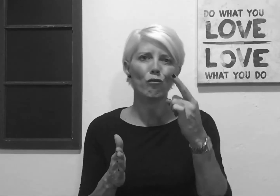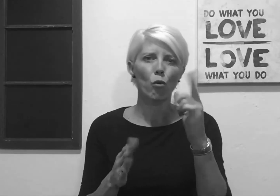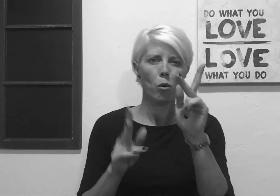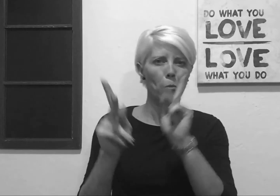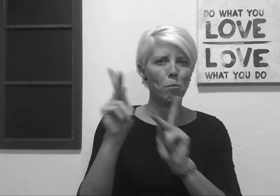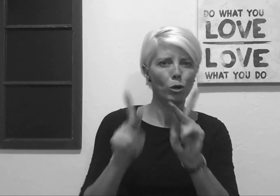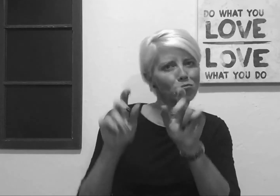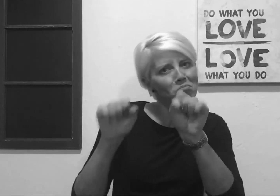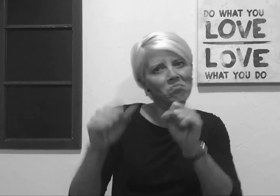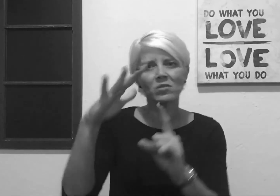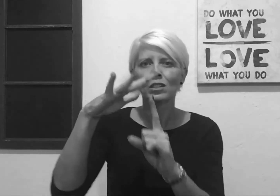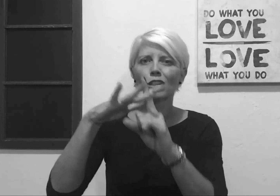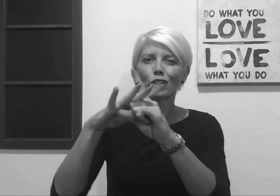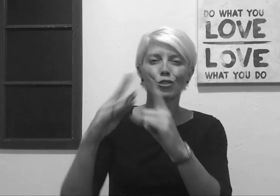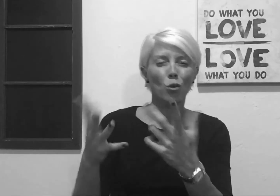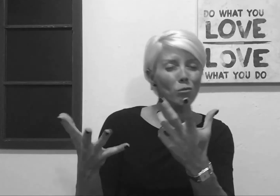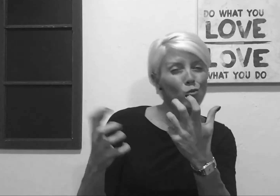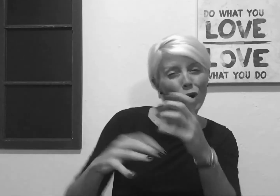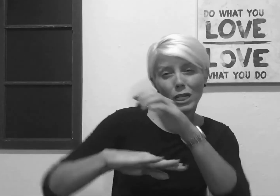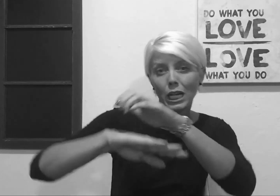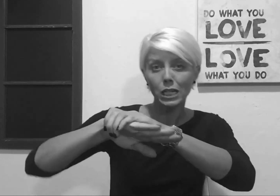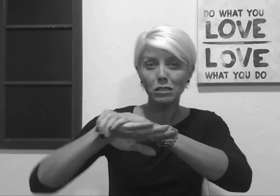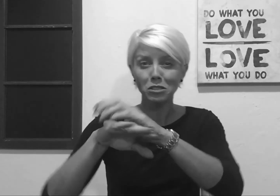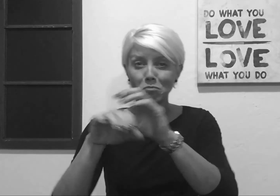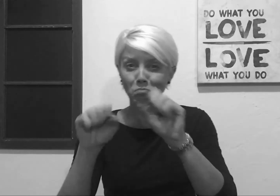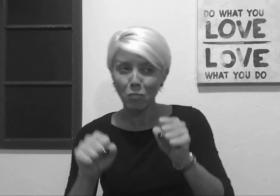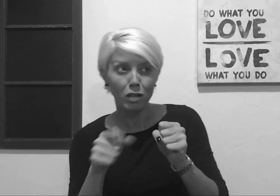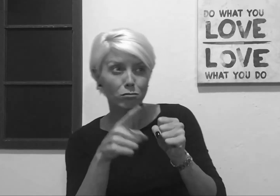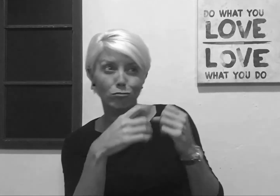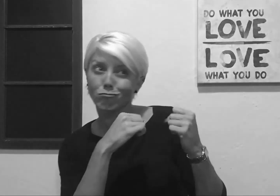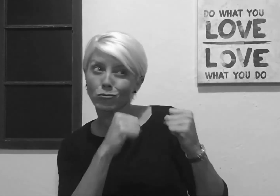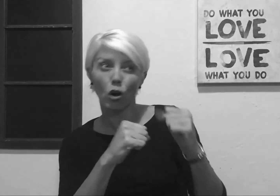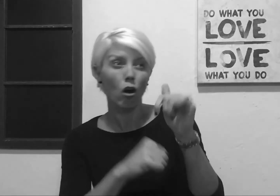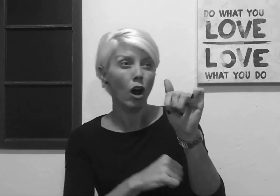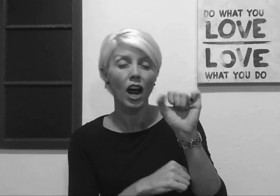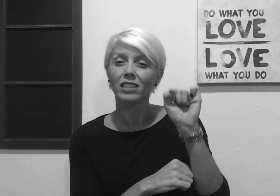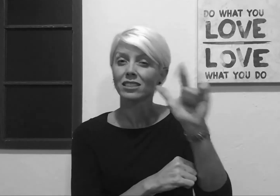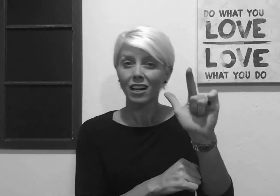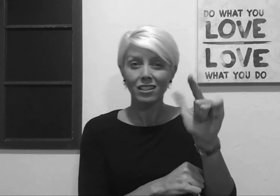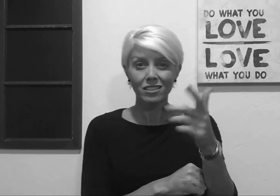for people to show up who might prefer more English sign or a strong ASL user.